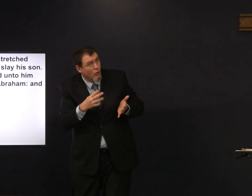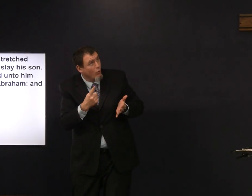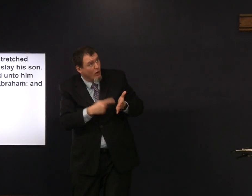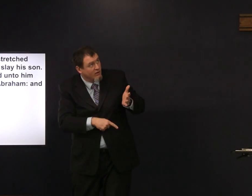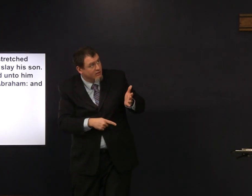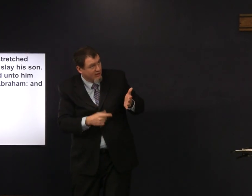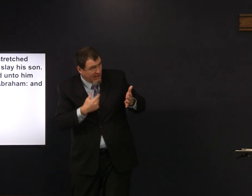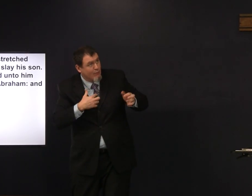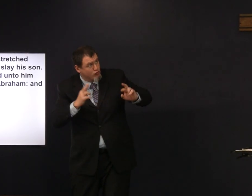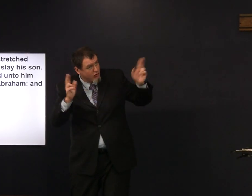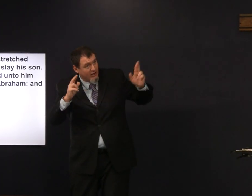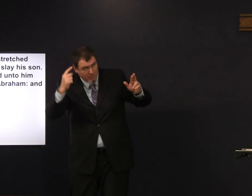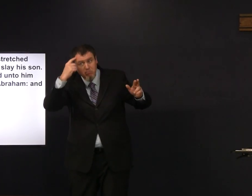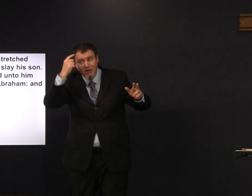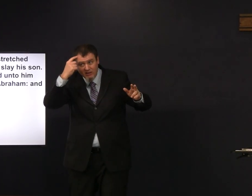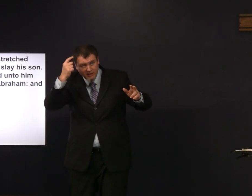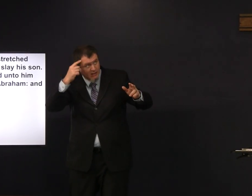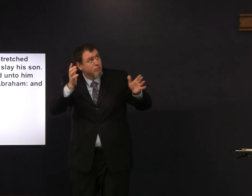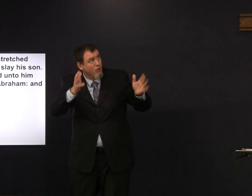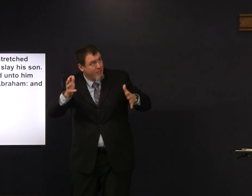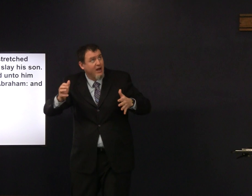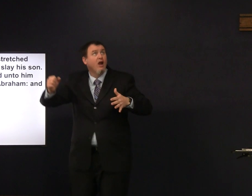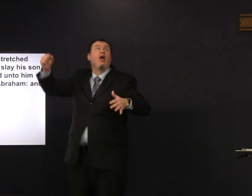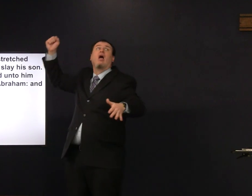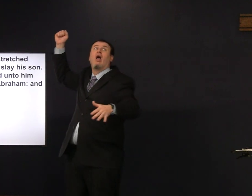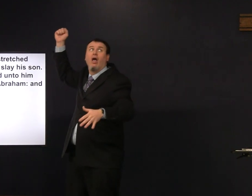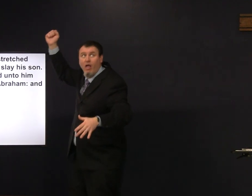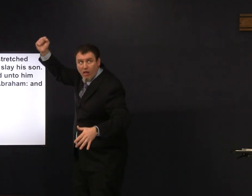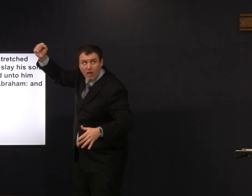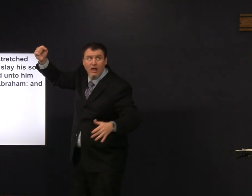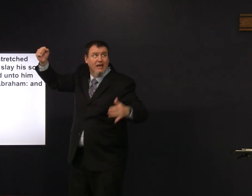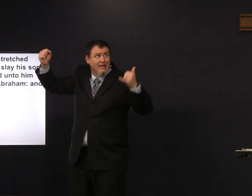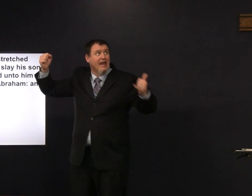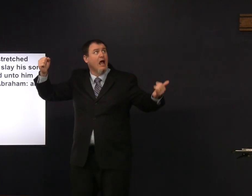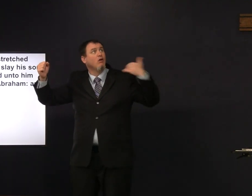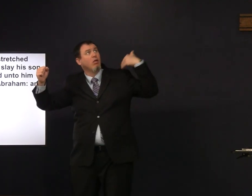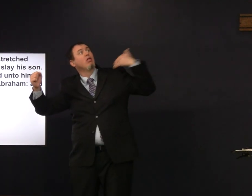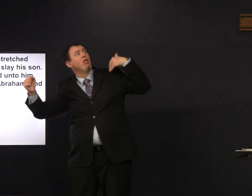you don't want me to do you want me to do this or not I'm ready to do you want me to